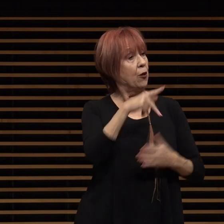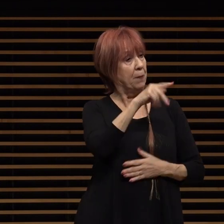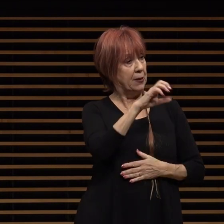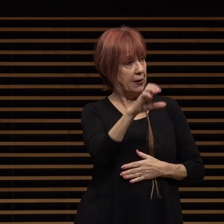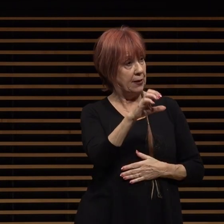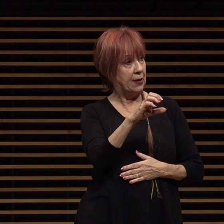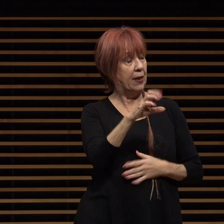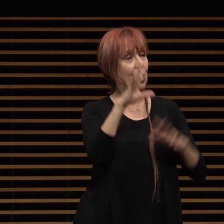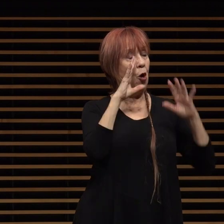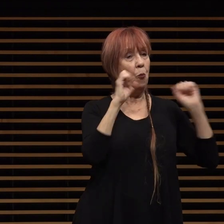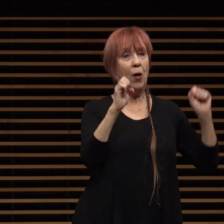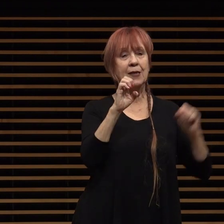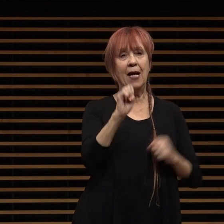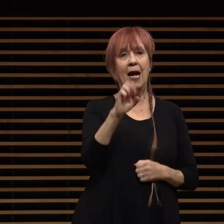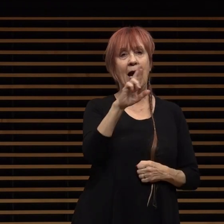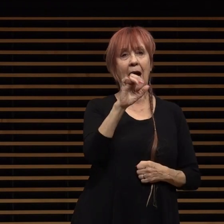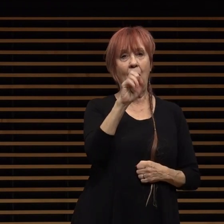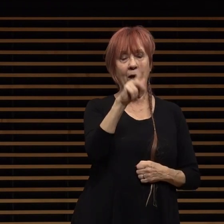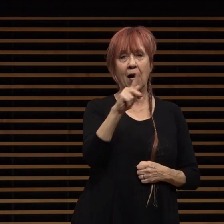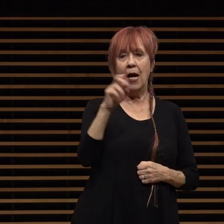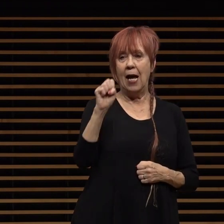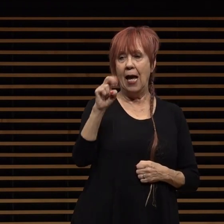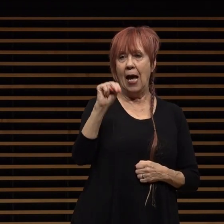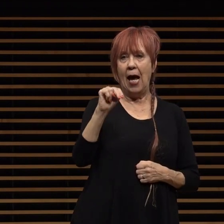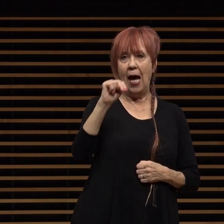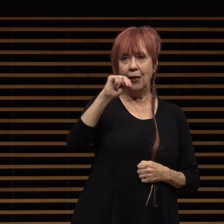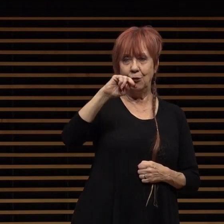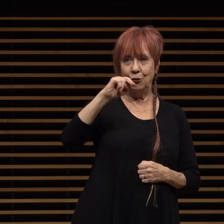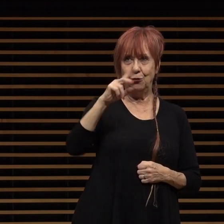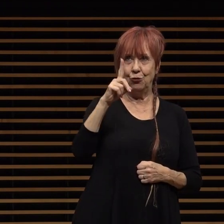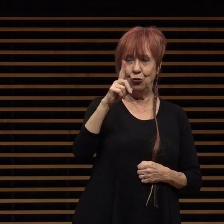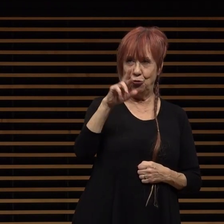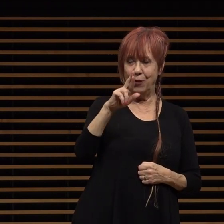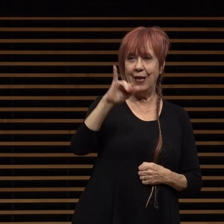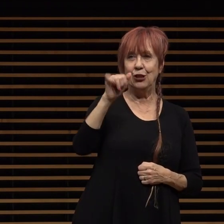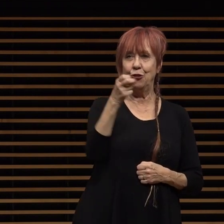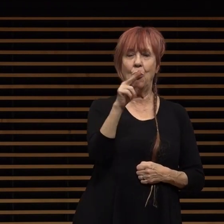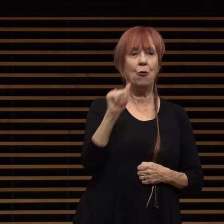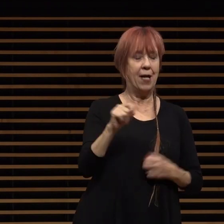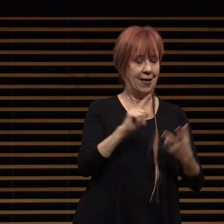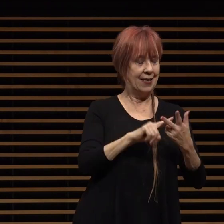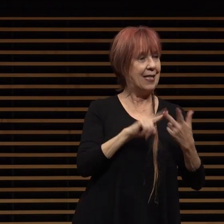president erica andre jonas